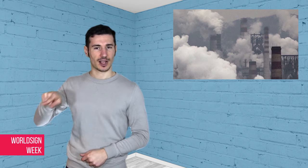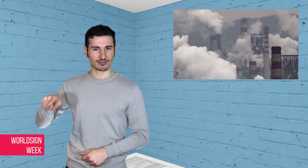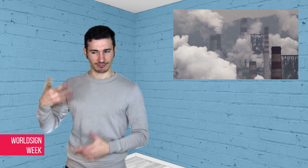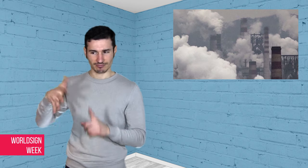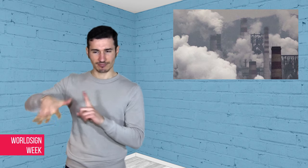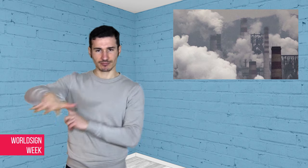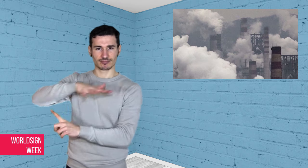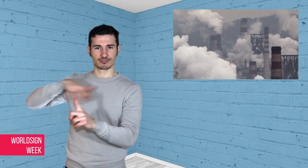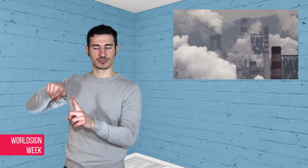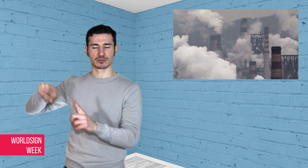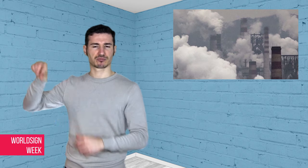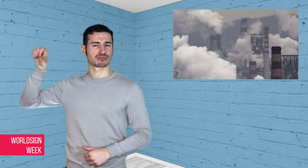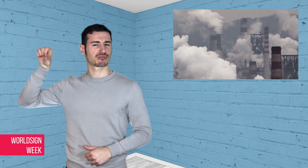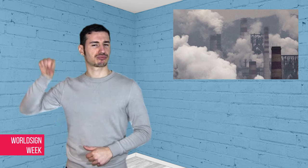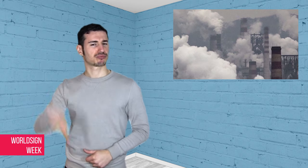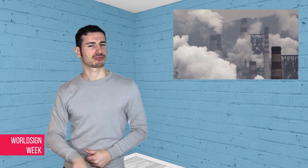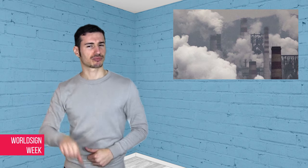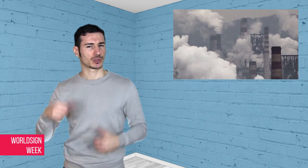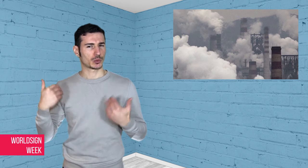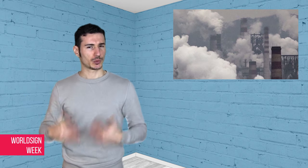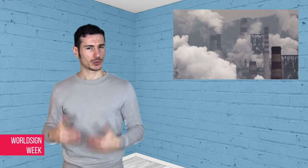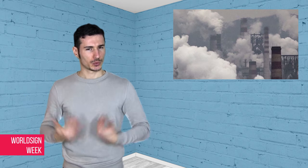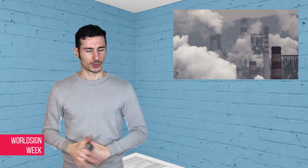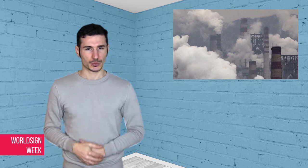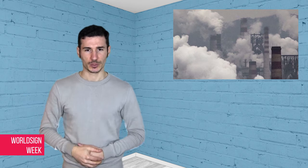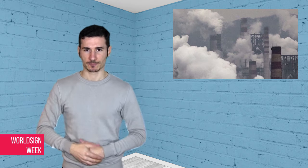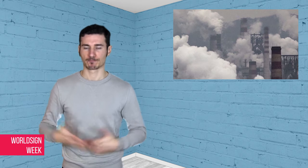series of measures such as cutting coal